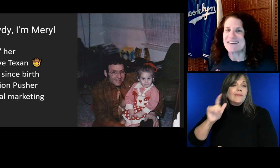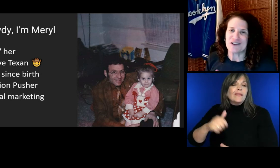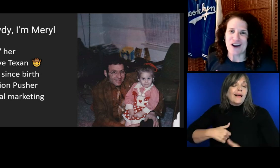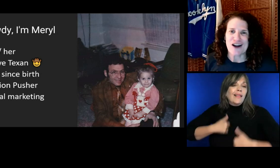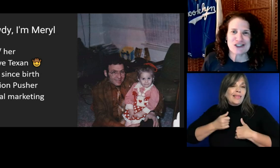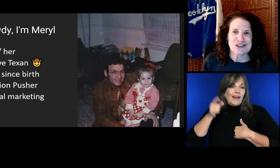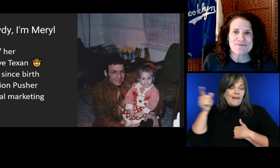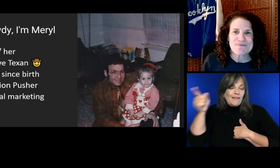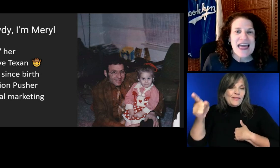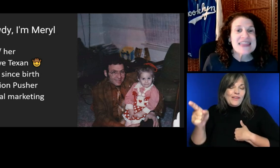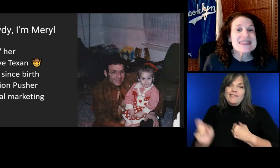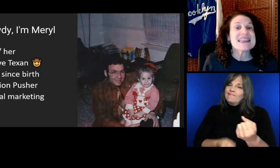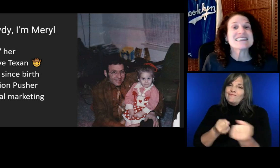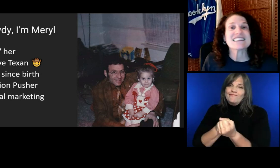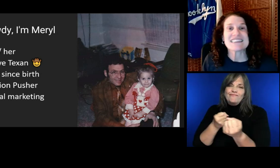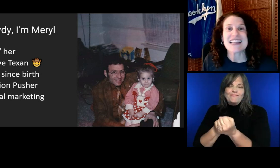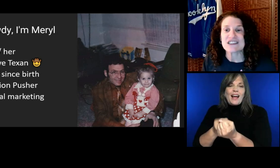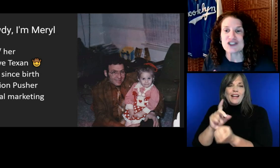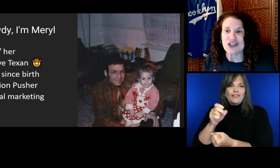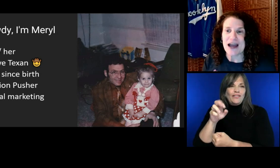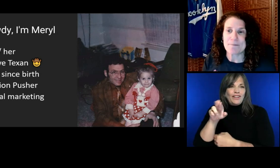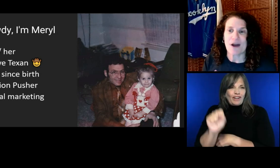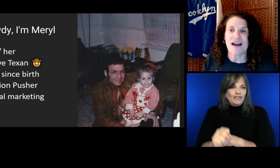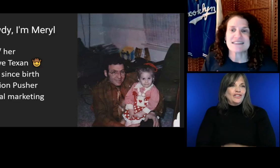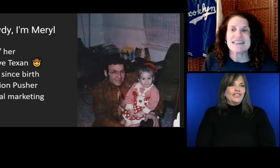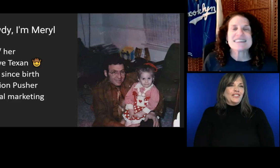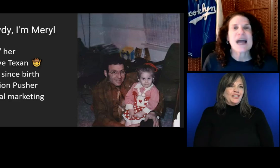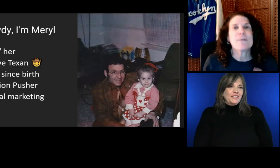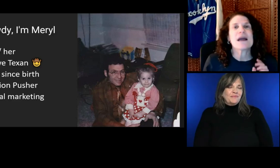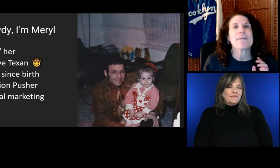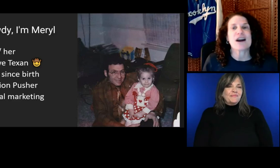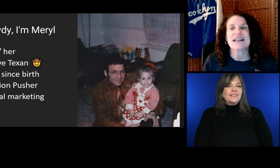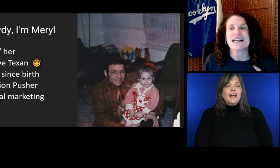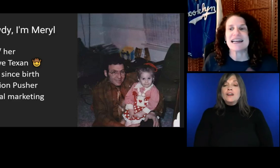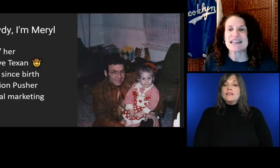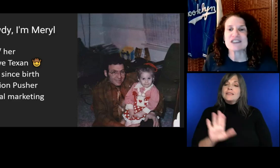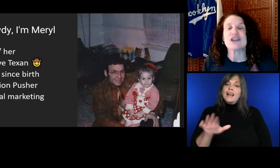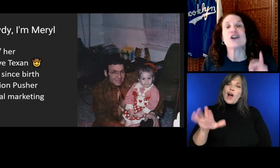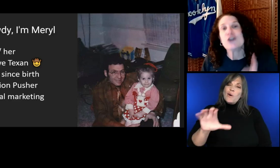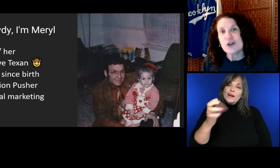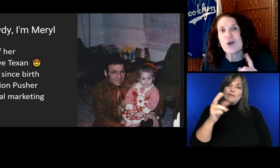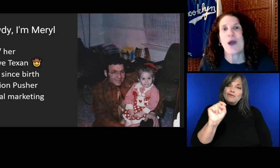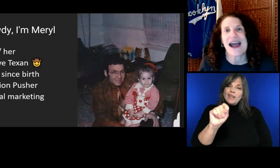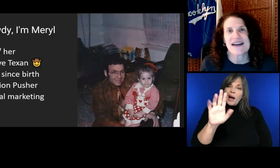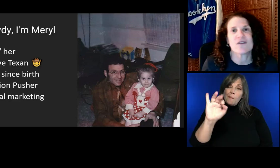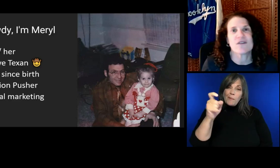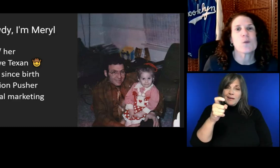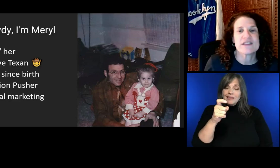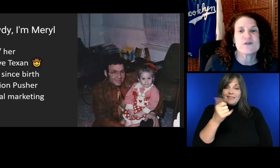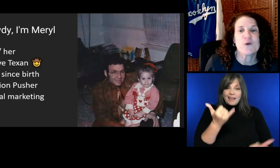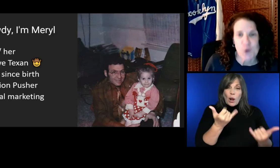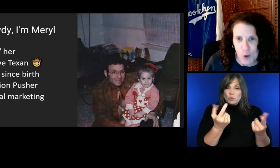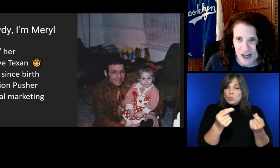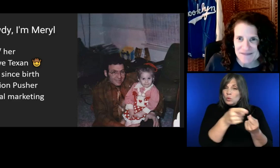Tell me about the connections you have with New York.